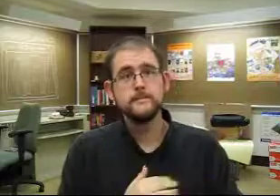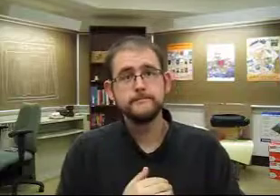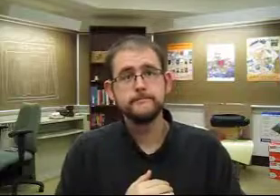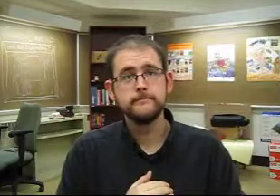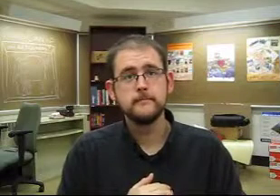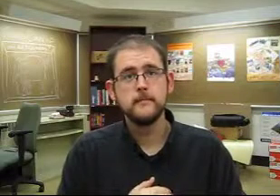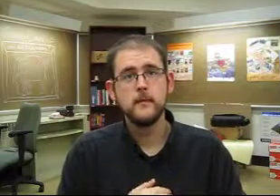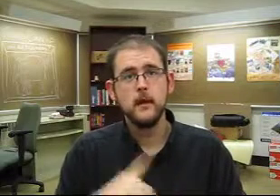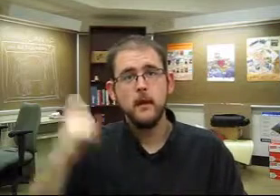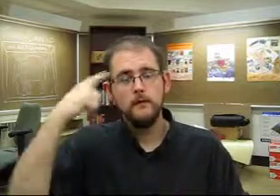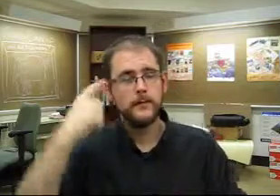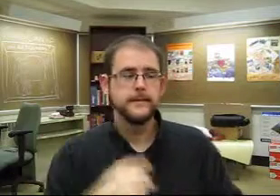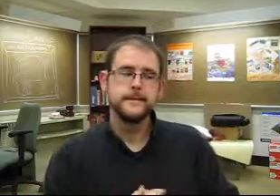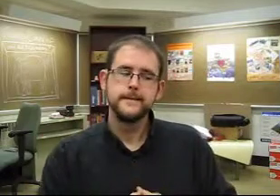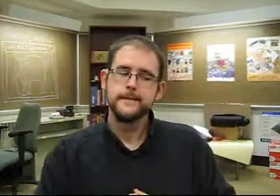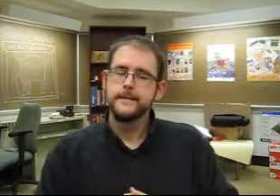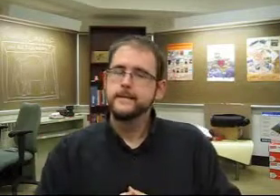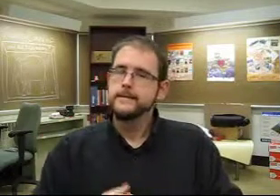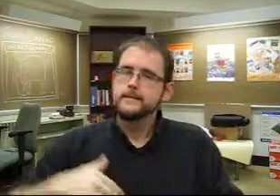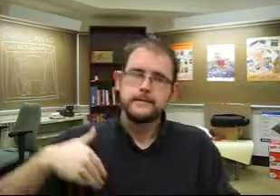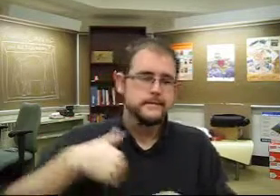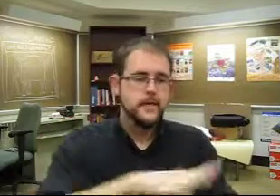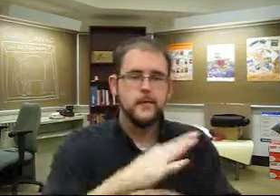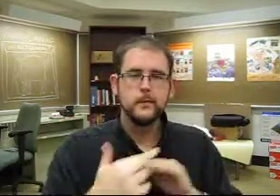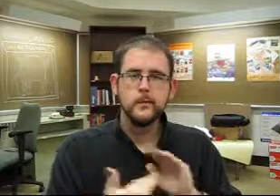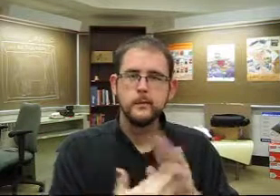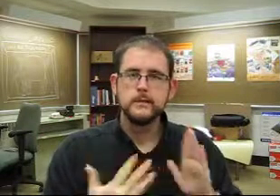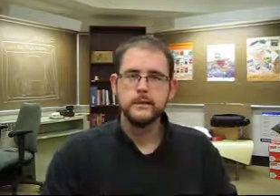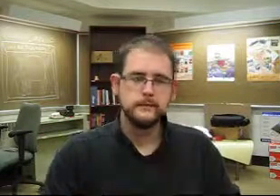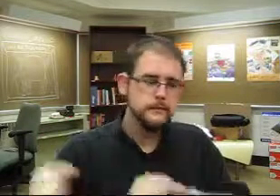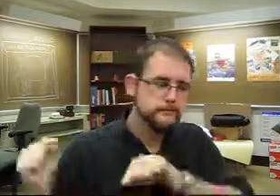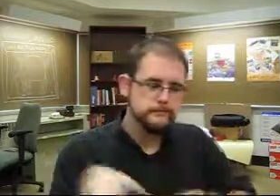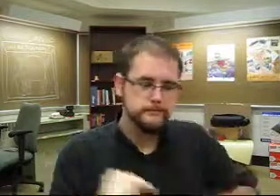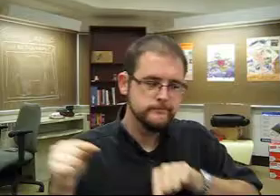The villagers listen to him and don't sign up, so the government sends a representative